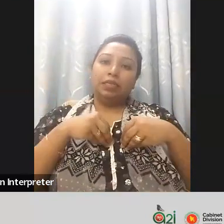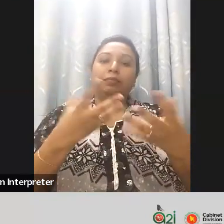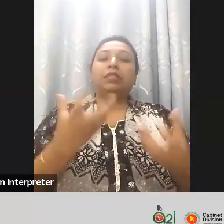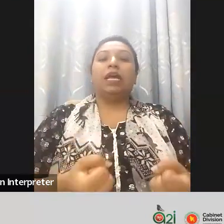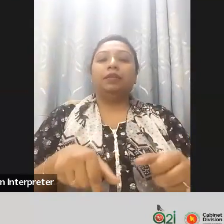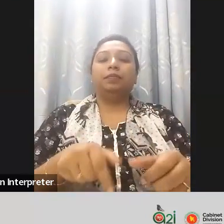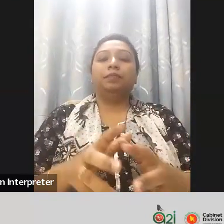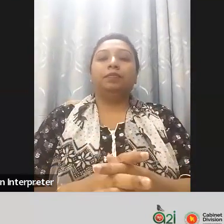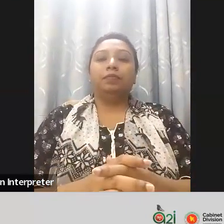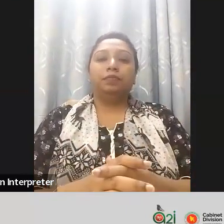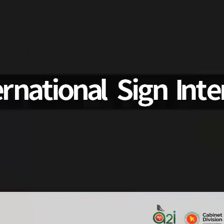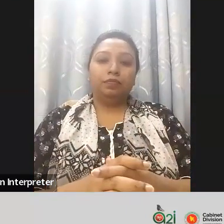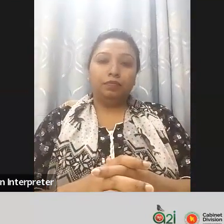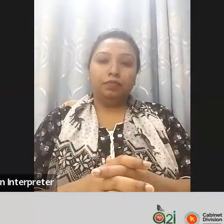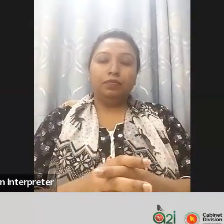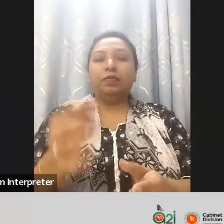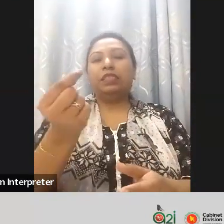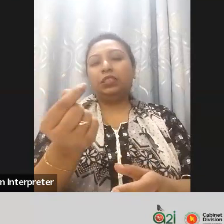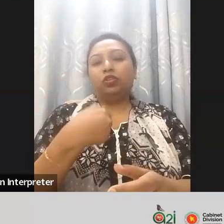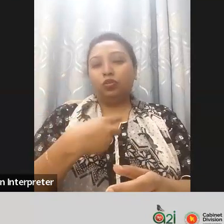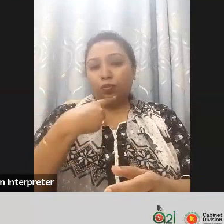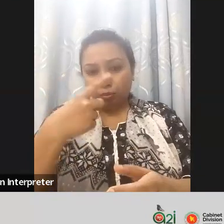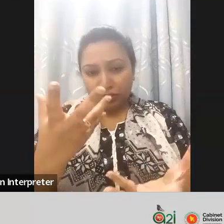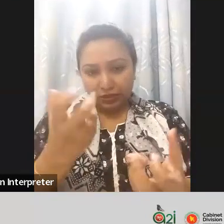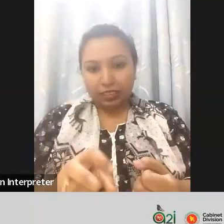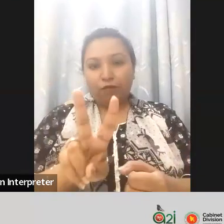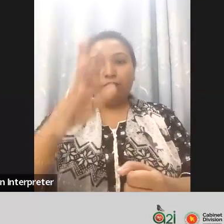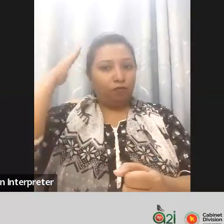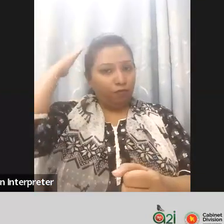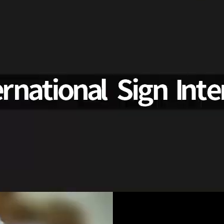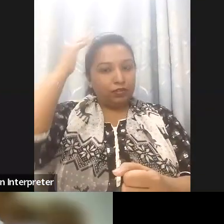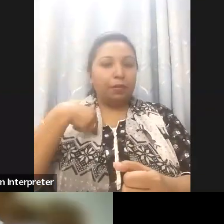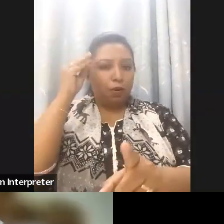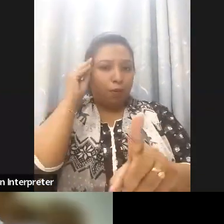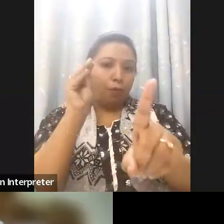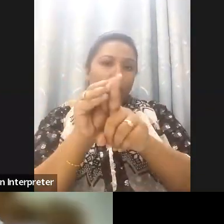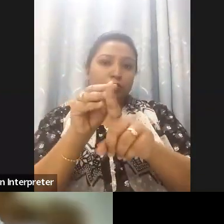I think if you if you allow me I can say just few recommendation if you know I'm serving as the